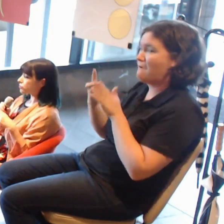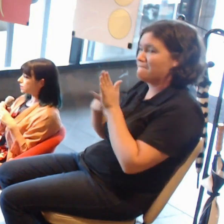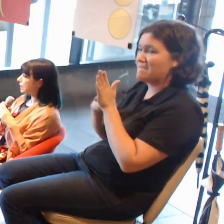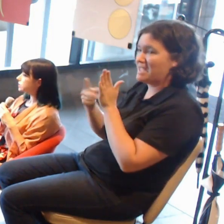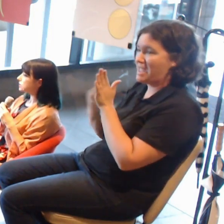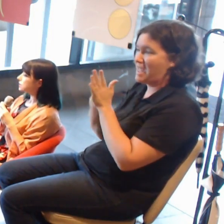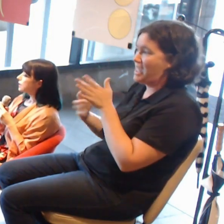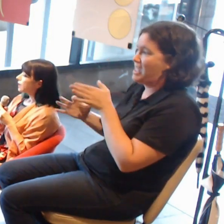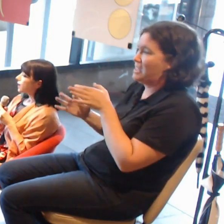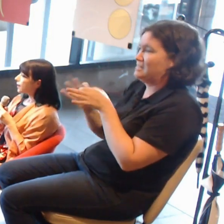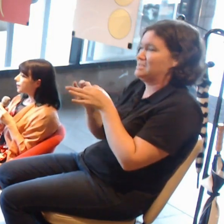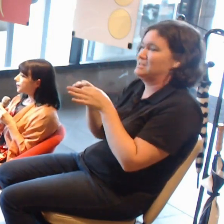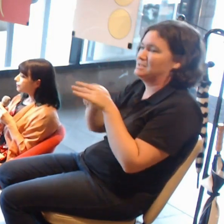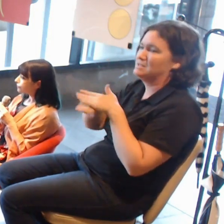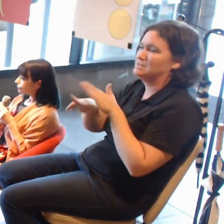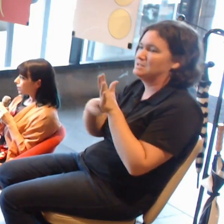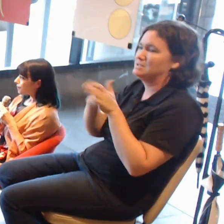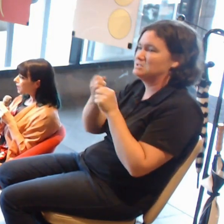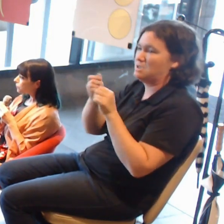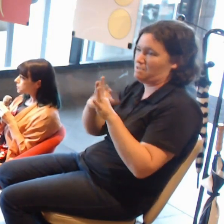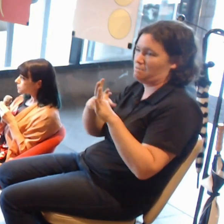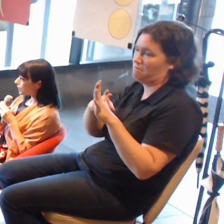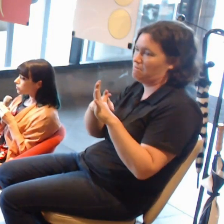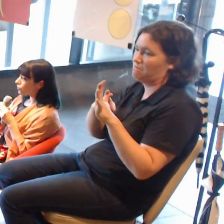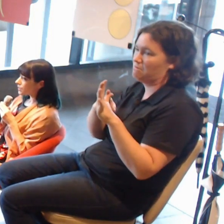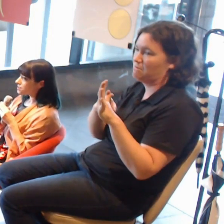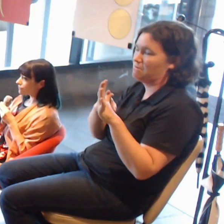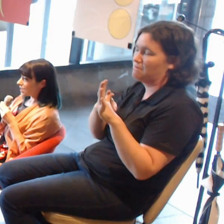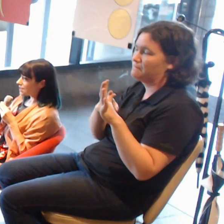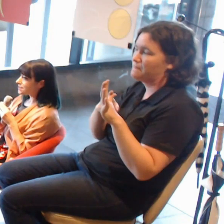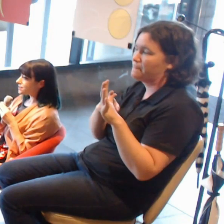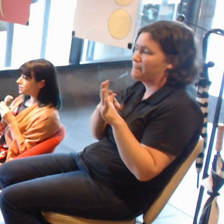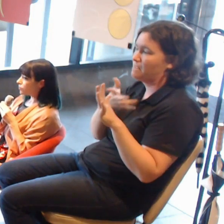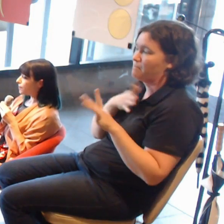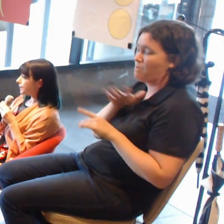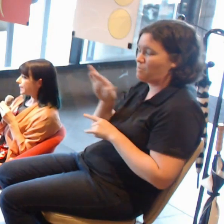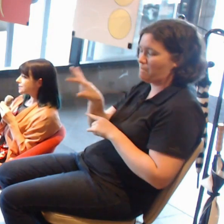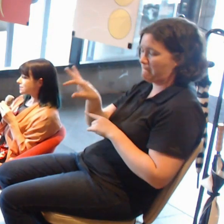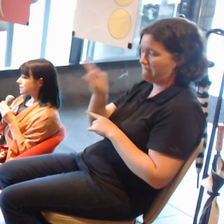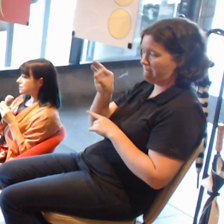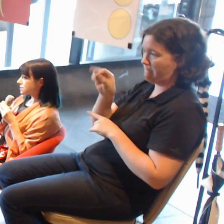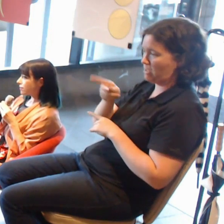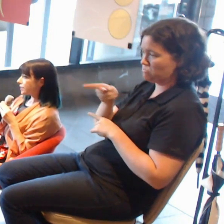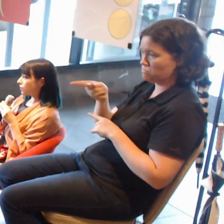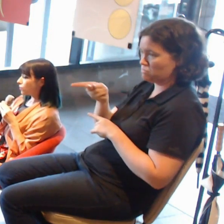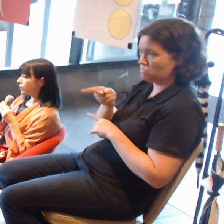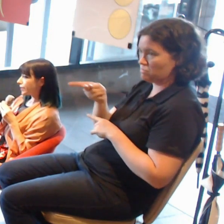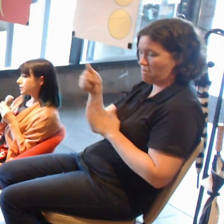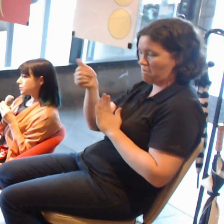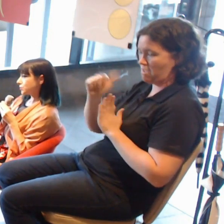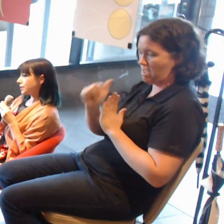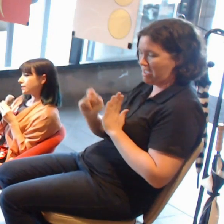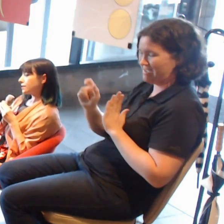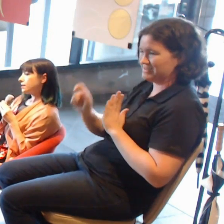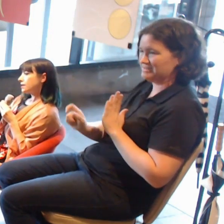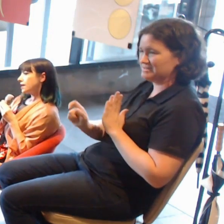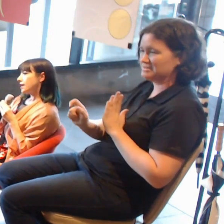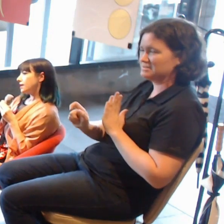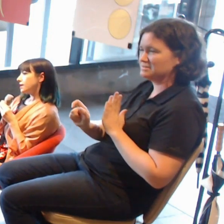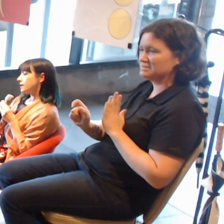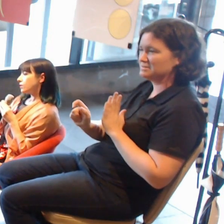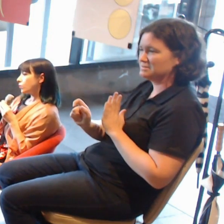But it was a choice of artist not based necessarily on what they were doing with VR,